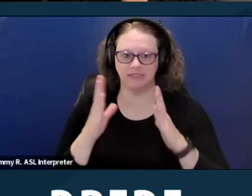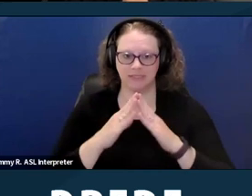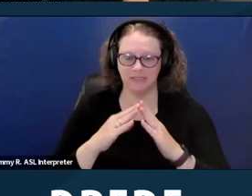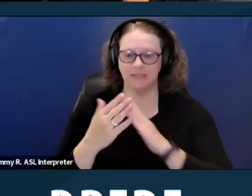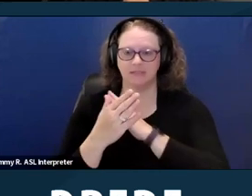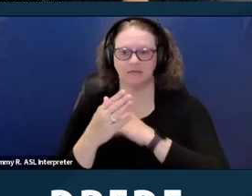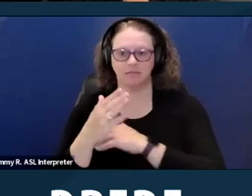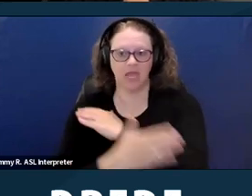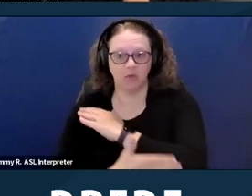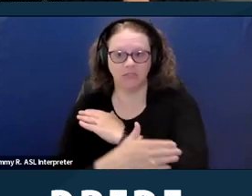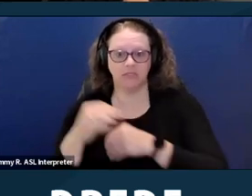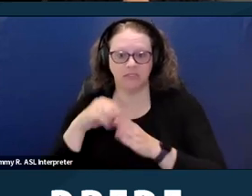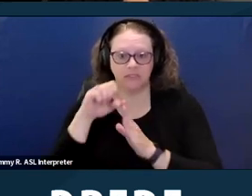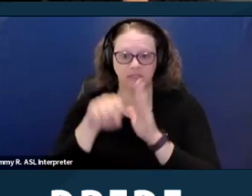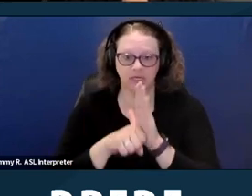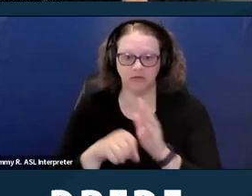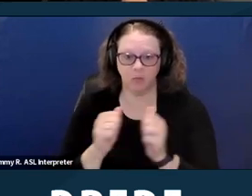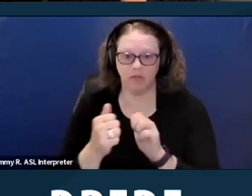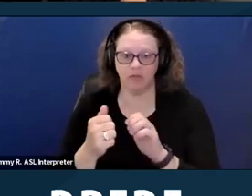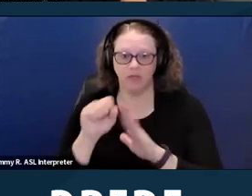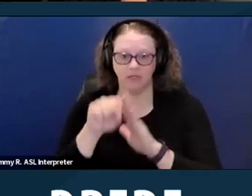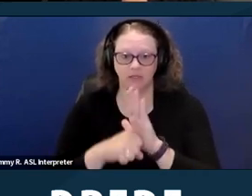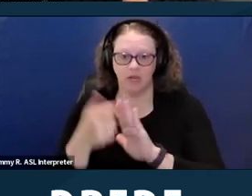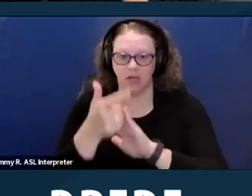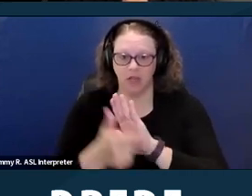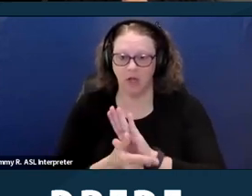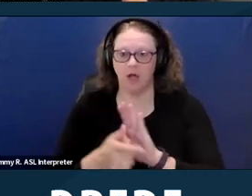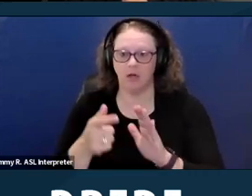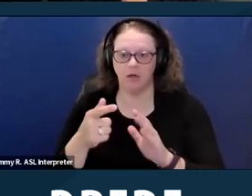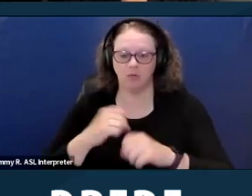For example, Denver has a source-of-income local law,